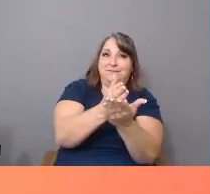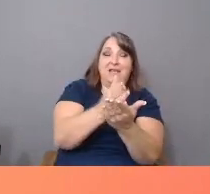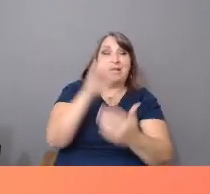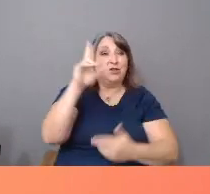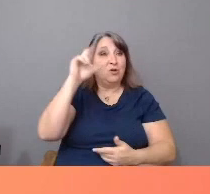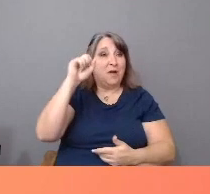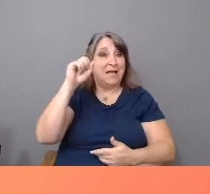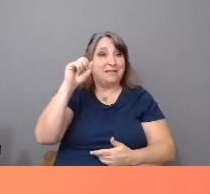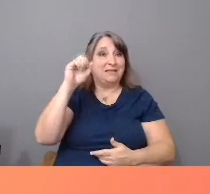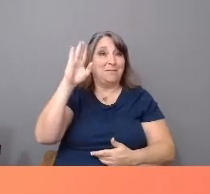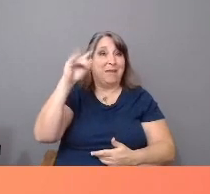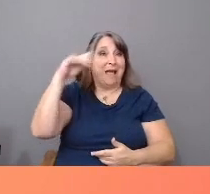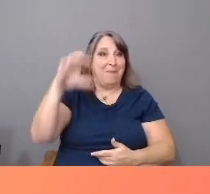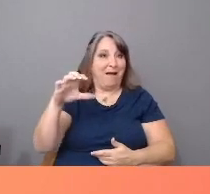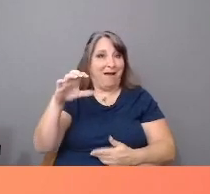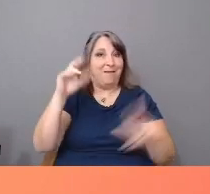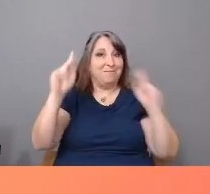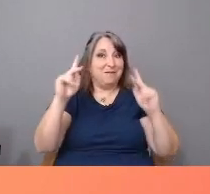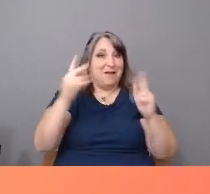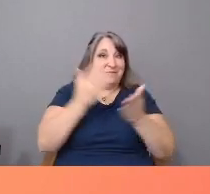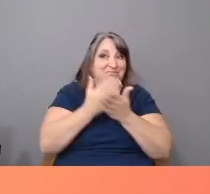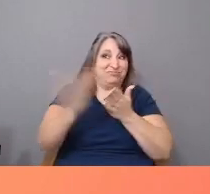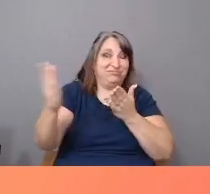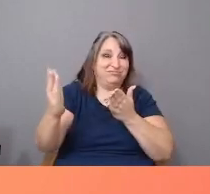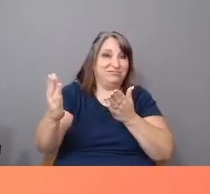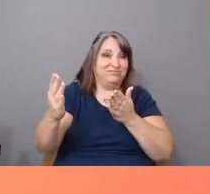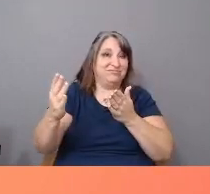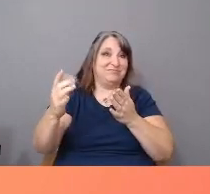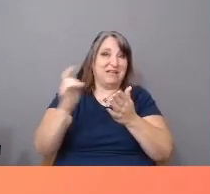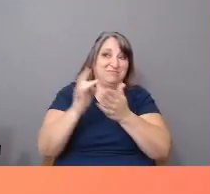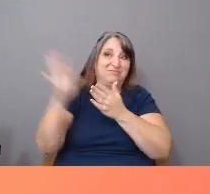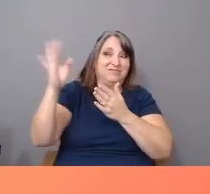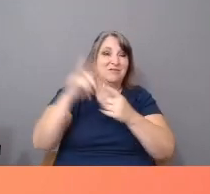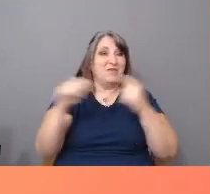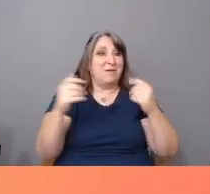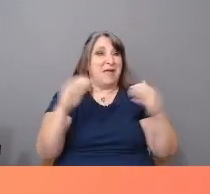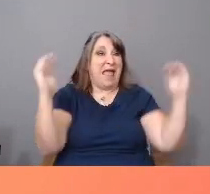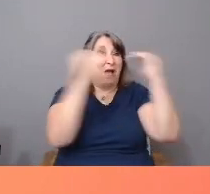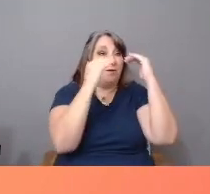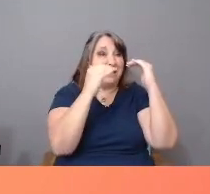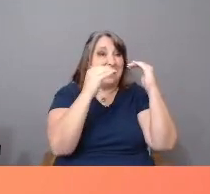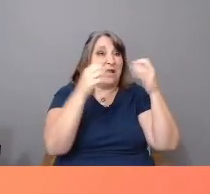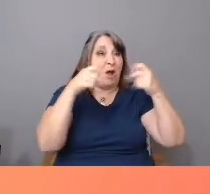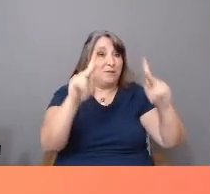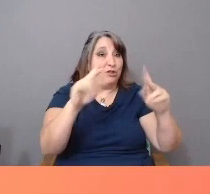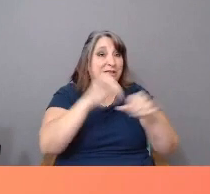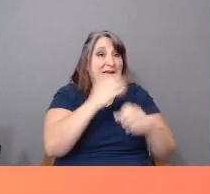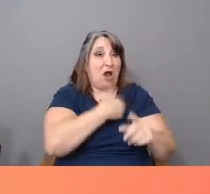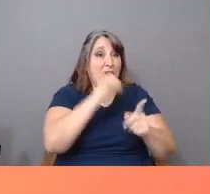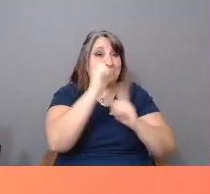and systemically shut out of equity and opportunity in our society and industry, it is incumbent that our media